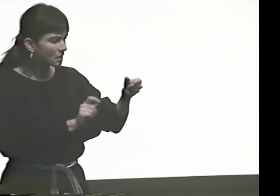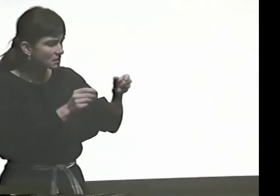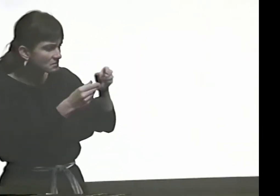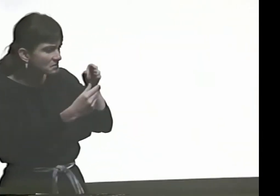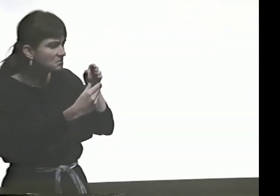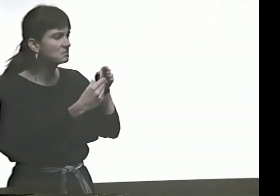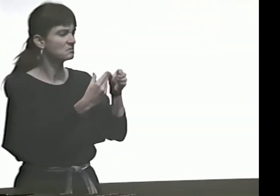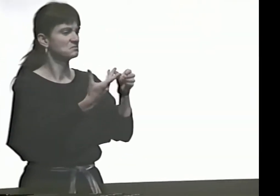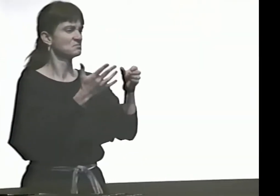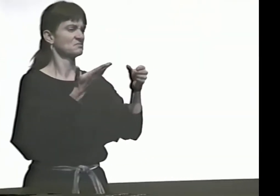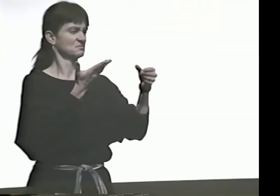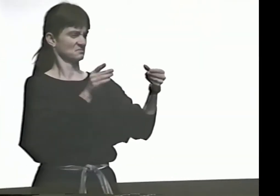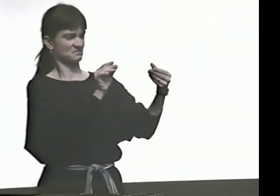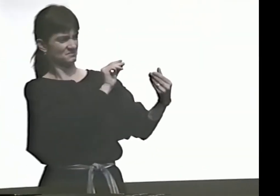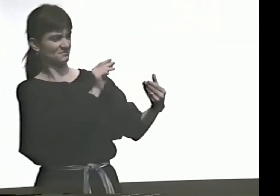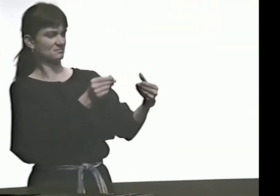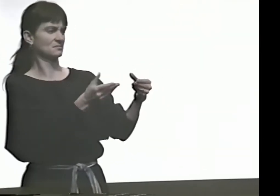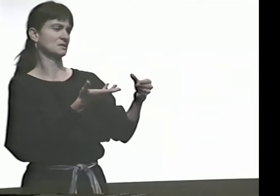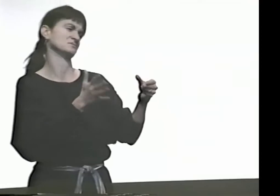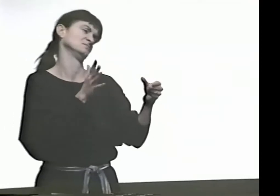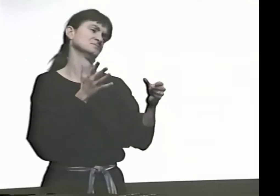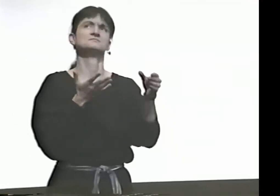I SAW THIS BOOK WRITTEN BY A HEARING PERSON.